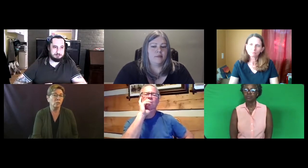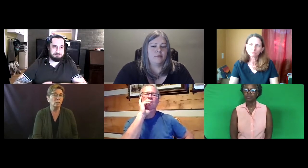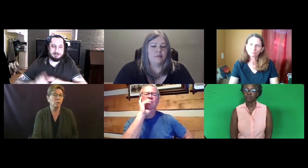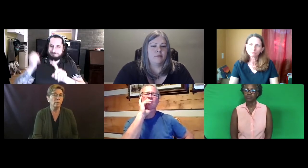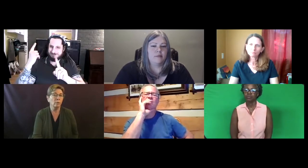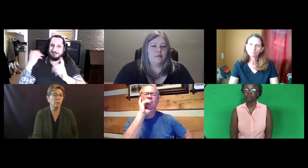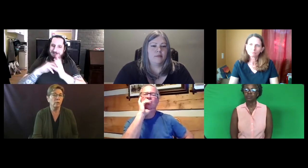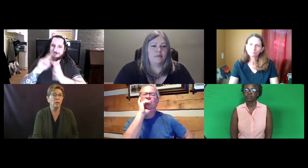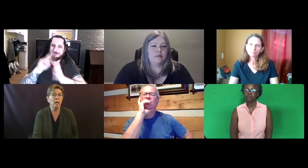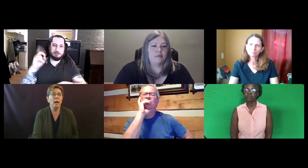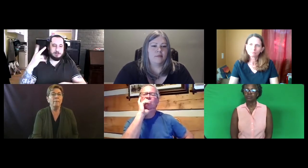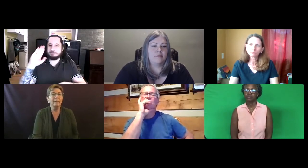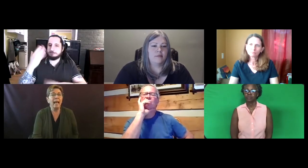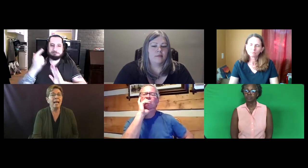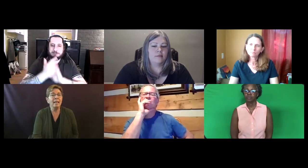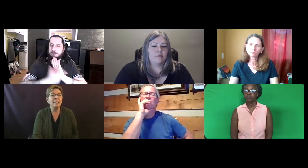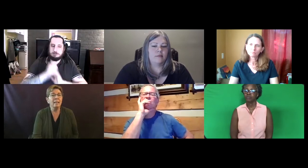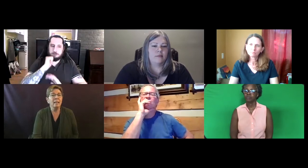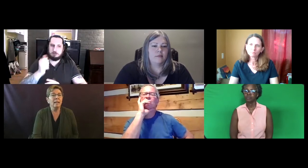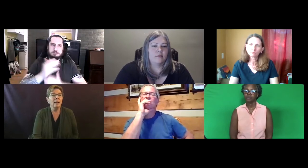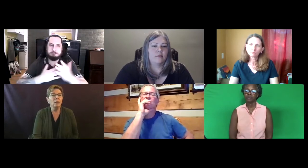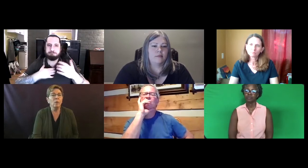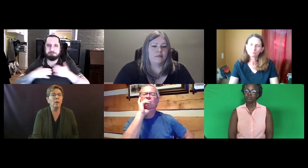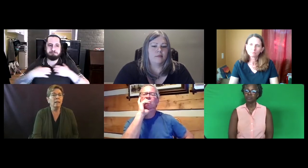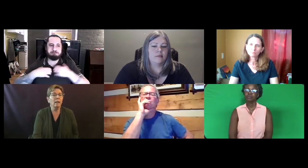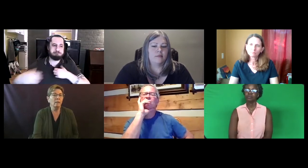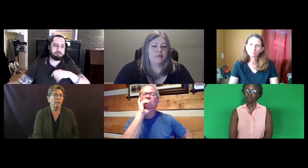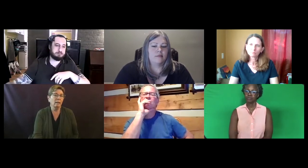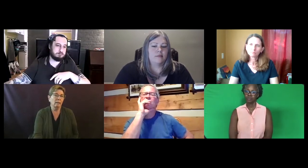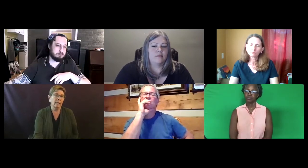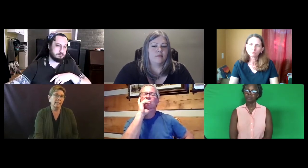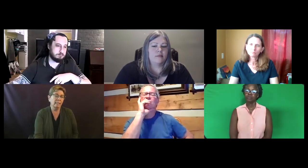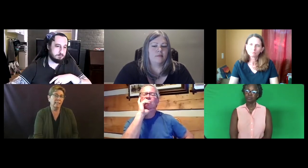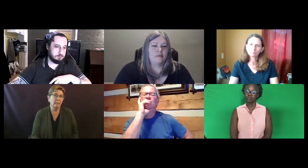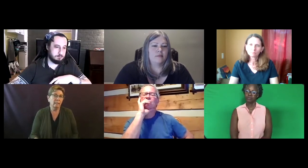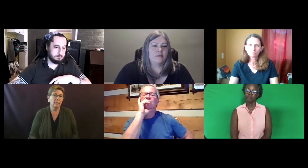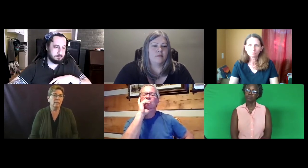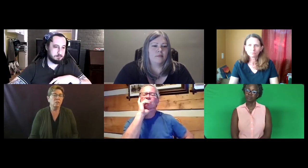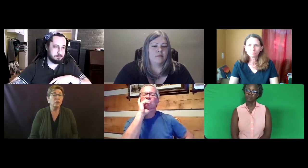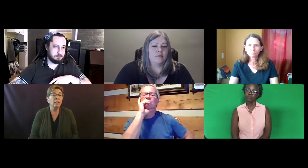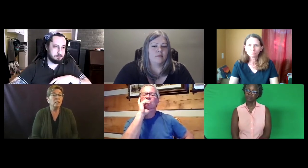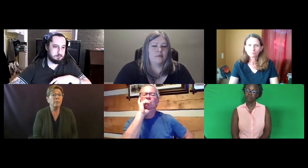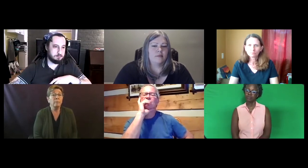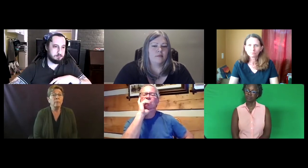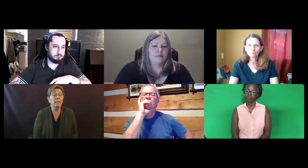interpreter. But again, you know, that's disconcerting to people.